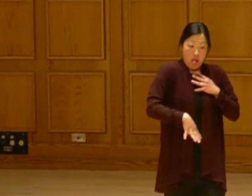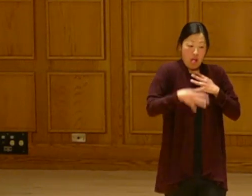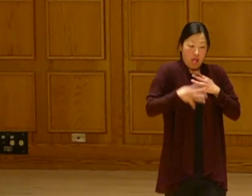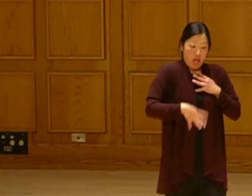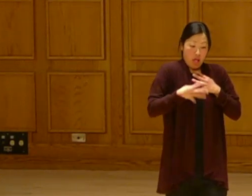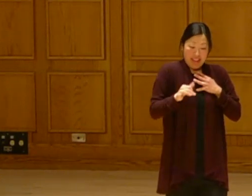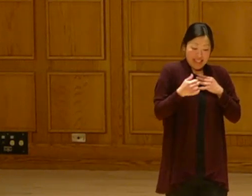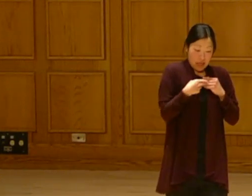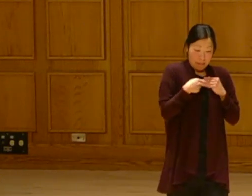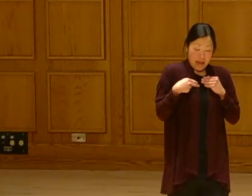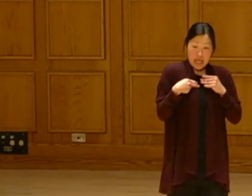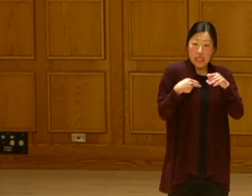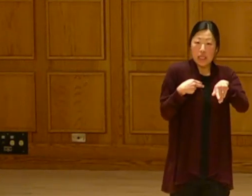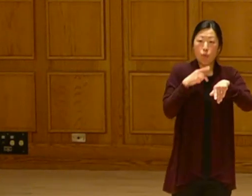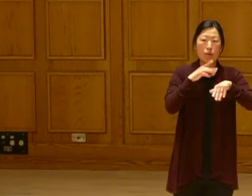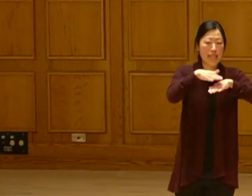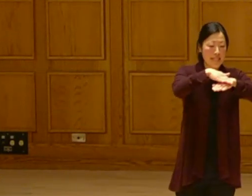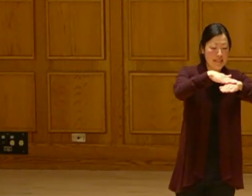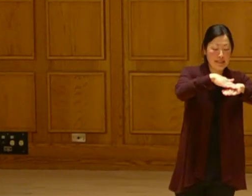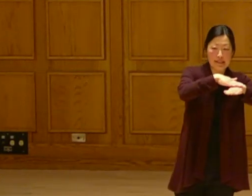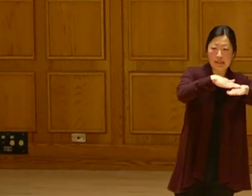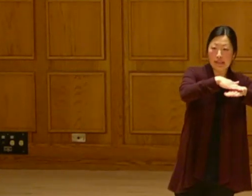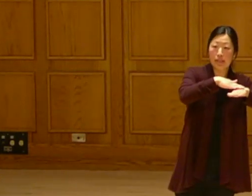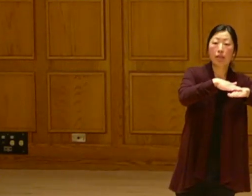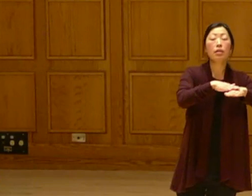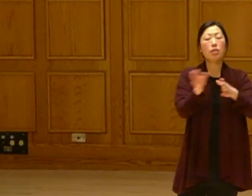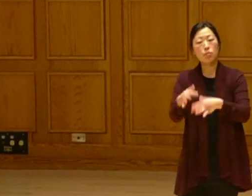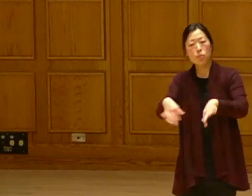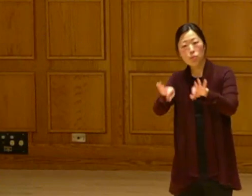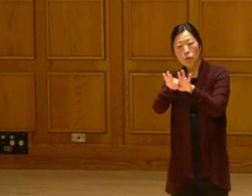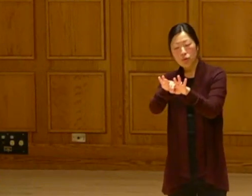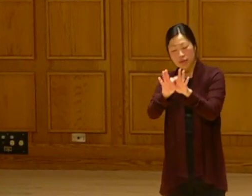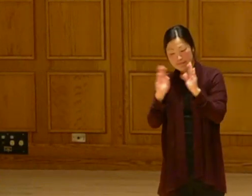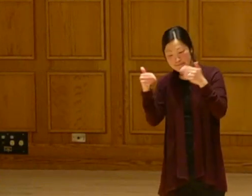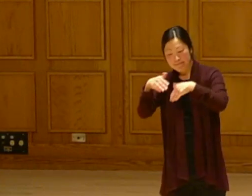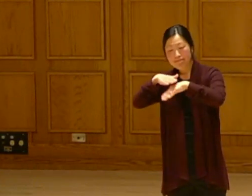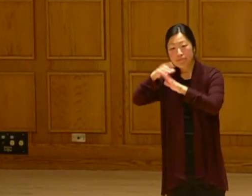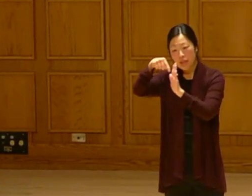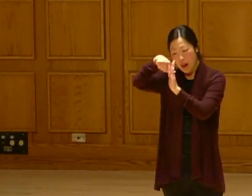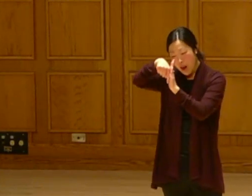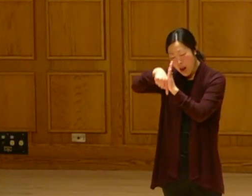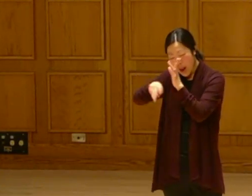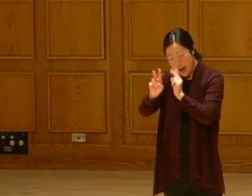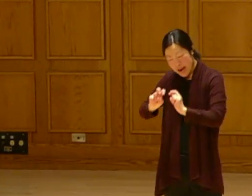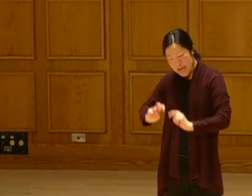It is we're still not addressing the symptom or the root problem of